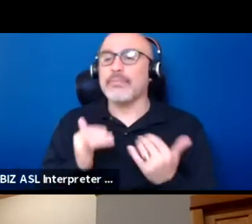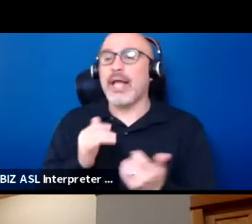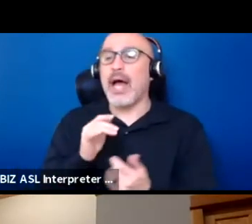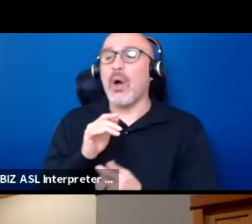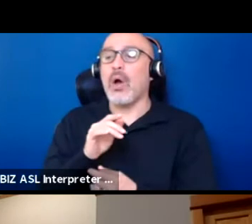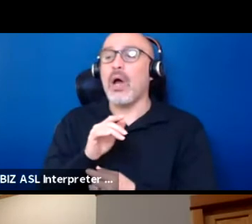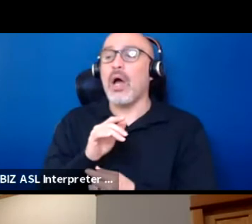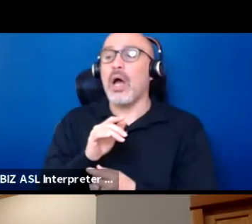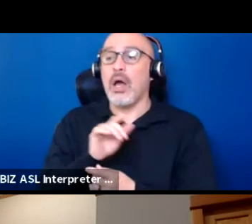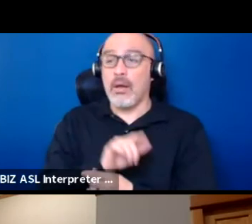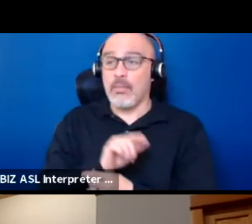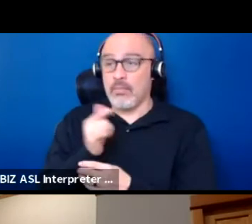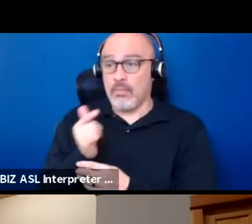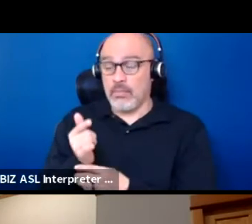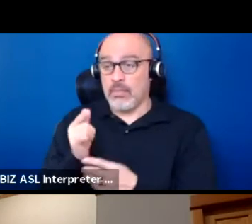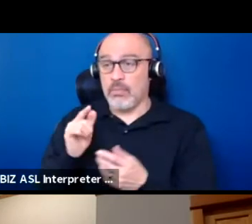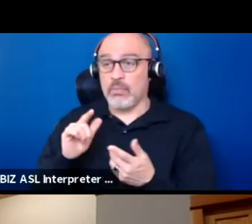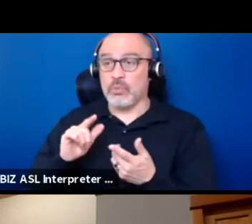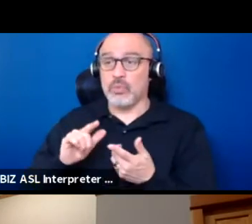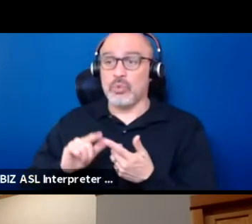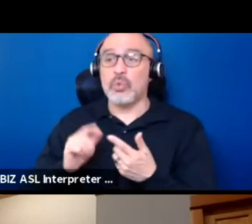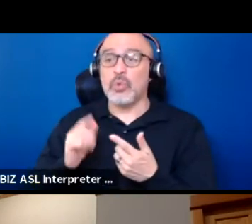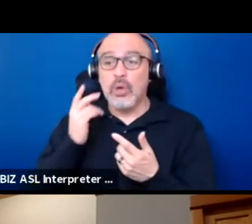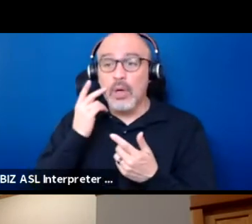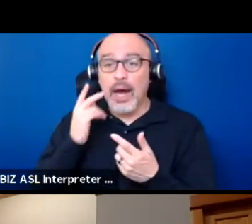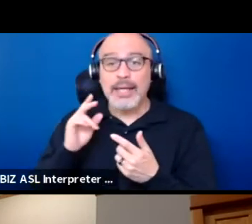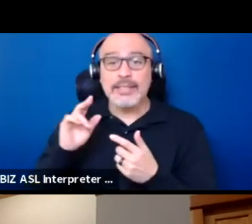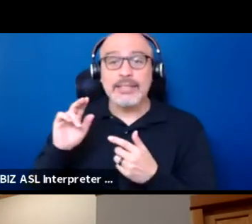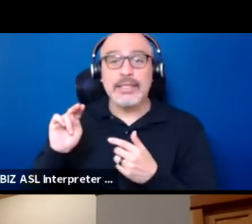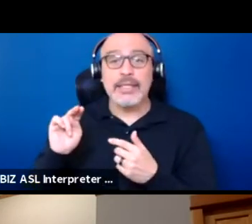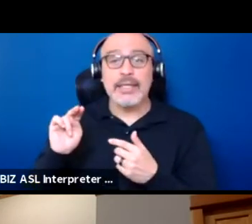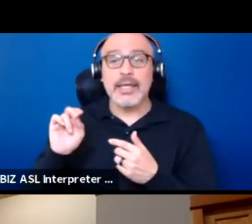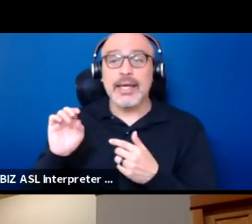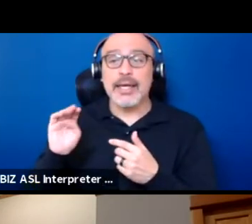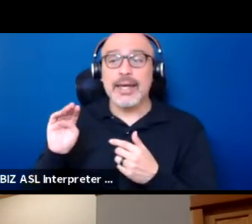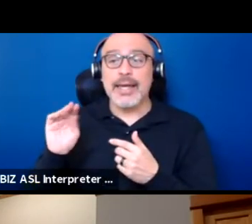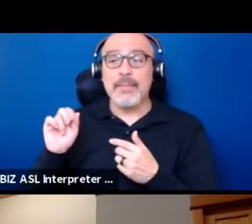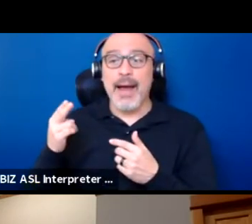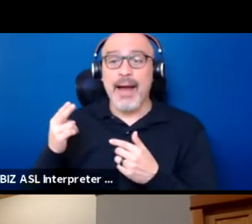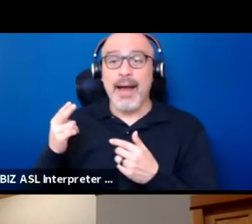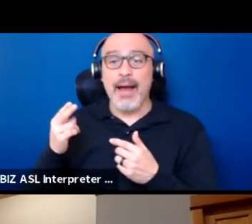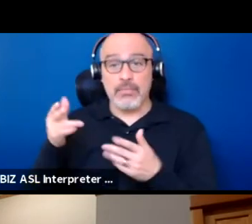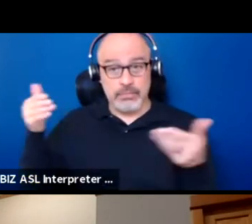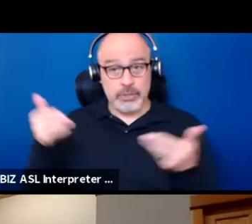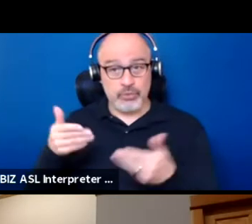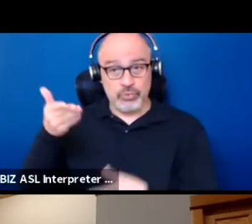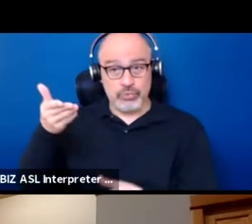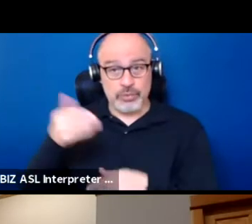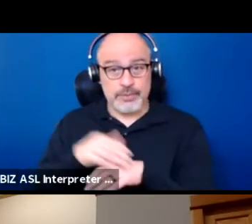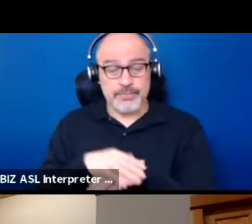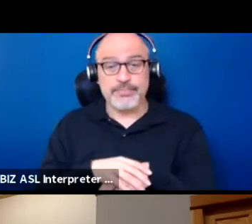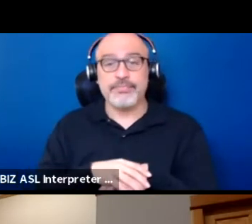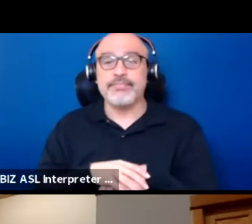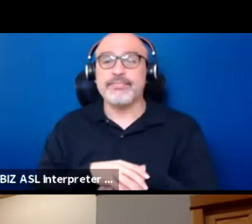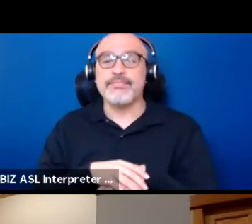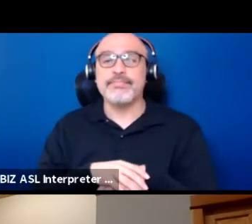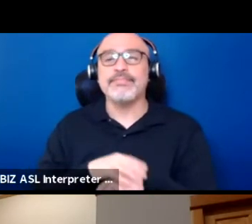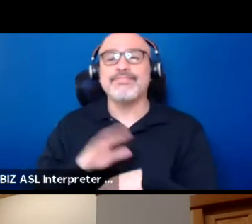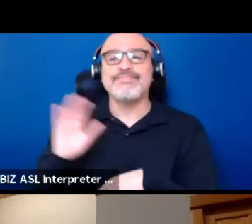can I turn this over to, I see Neemah to my right. Do you want to introduce , Neemah? Hi, everyone.